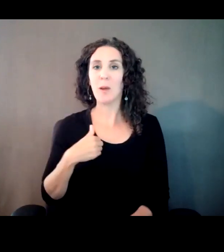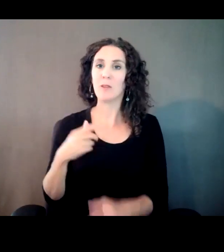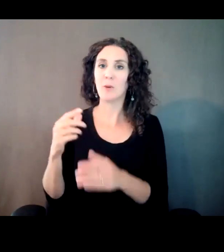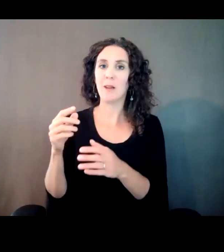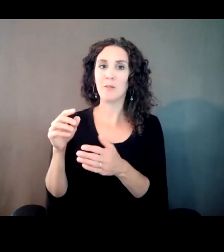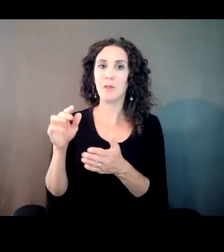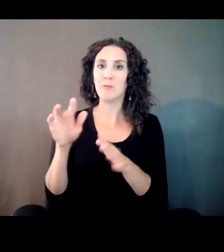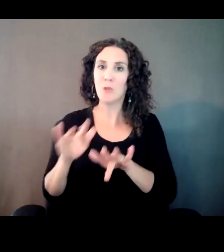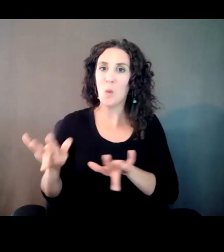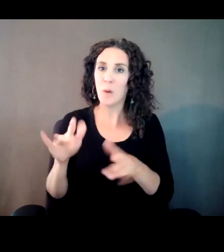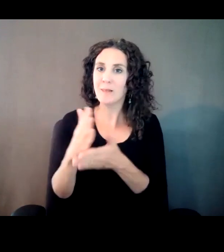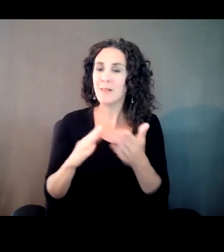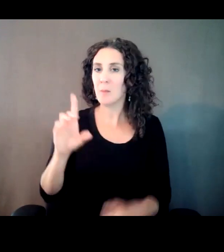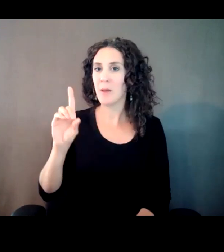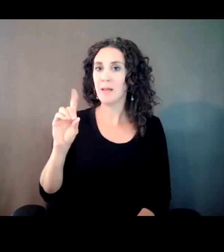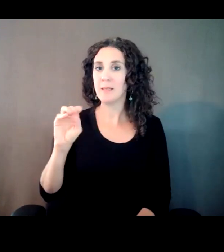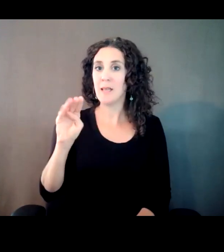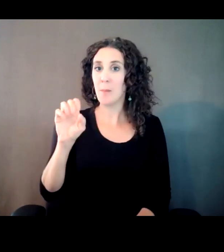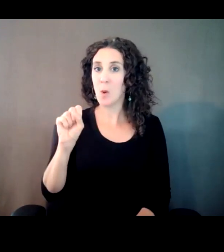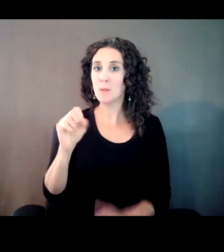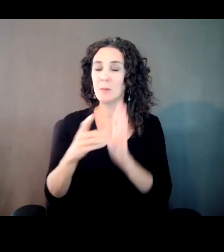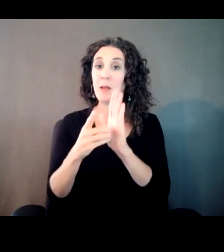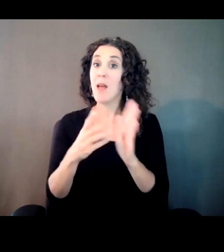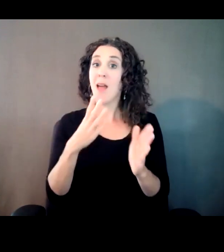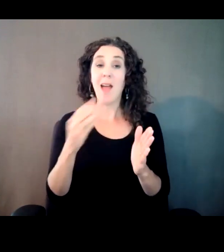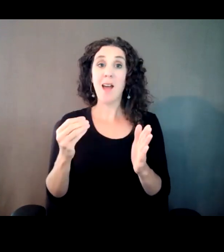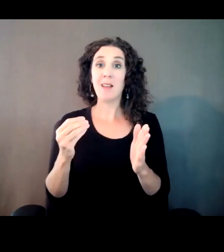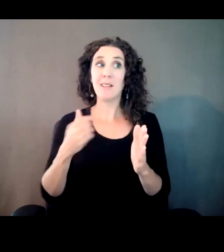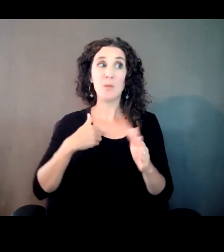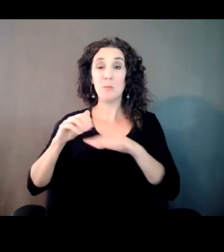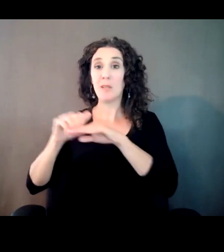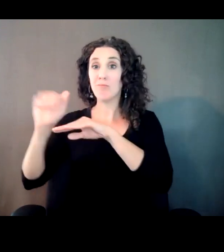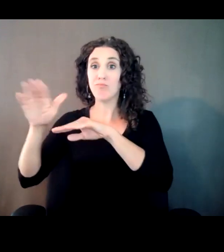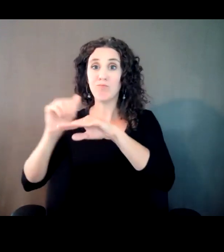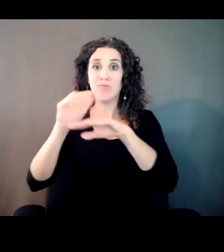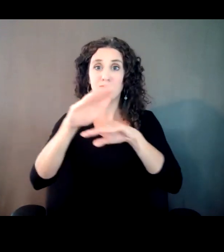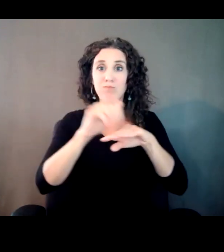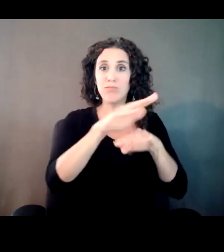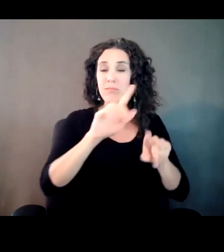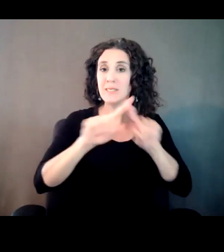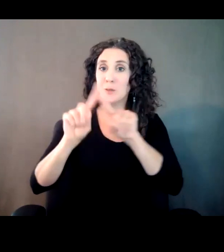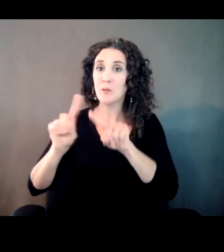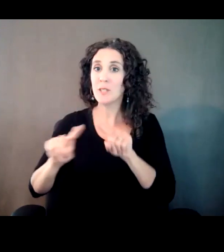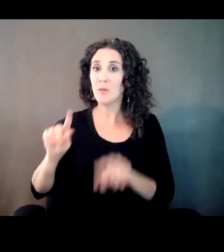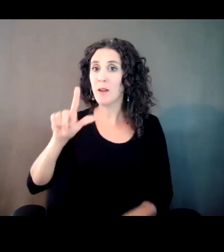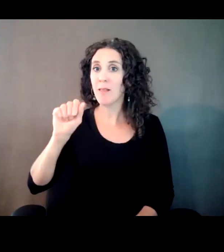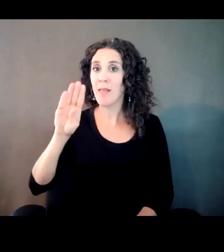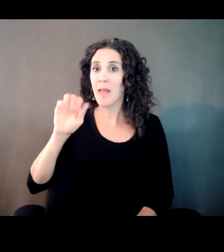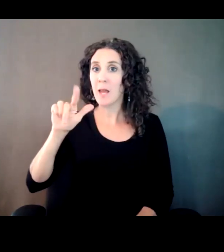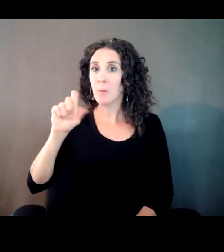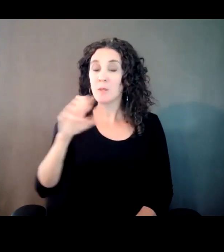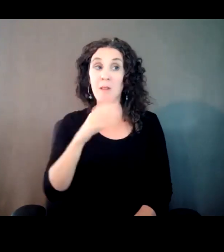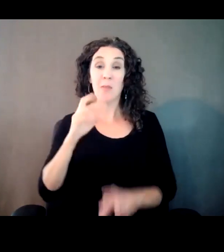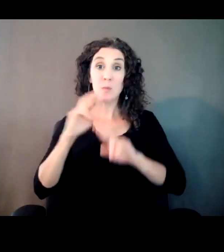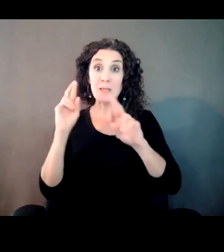And they started to send it around to labels. They were getting a phenomenal response. I